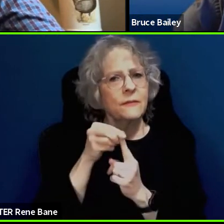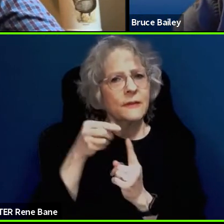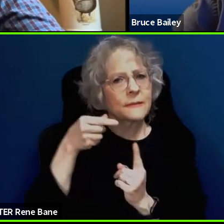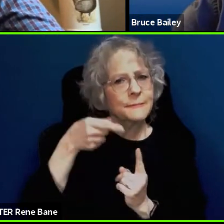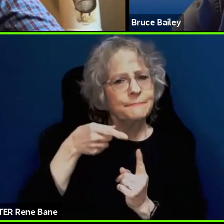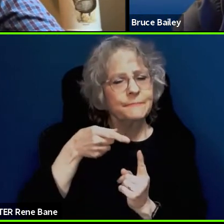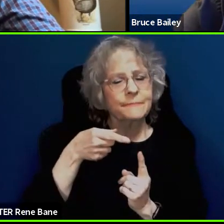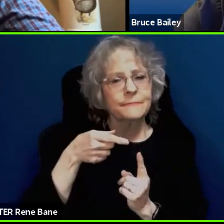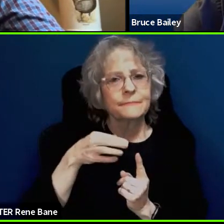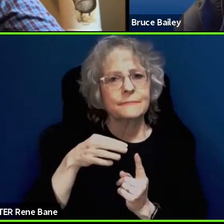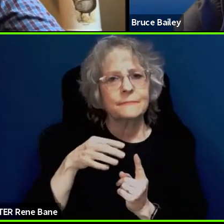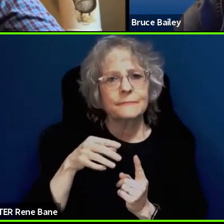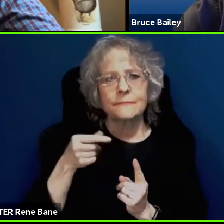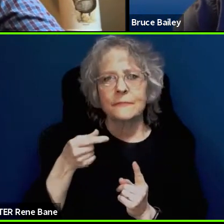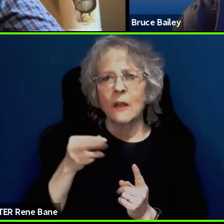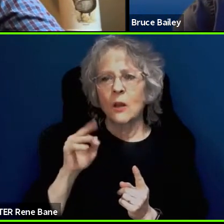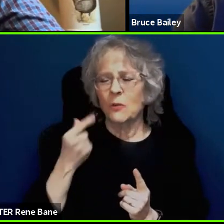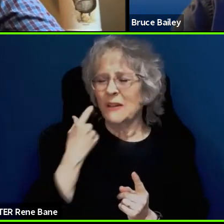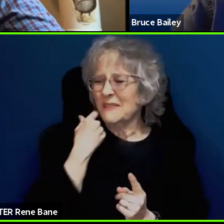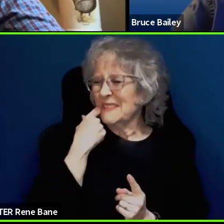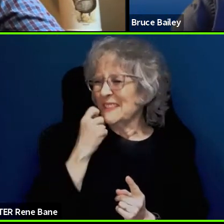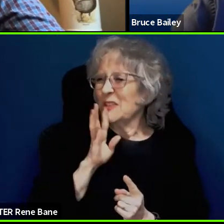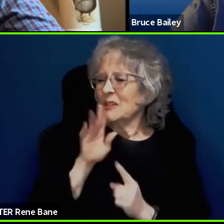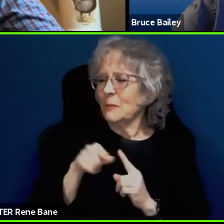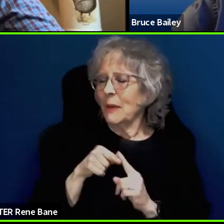I think Gregg just alluded to the problems of this. Who is going to make those up?